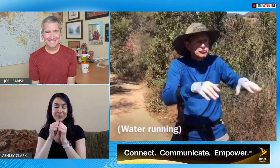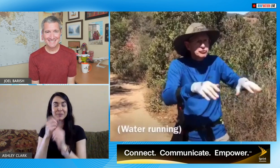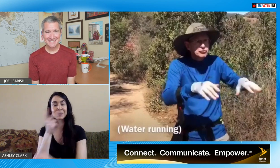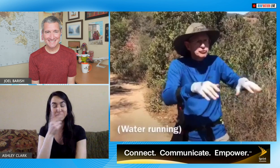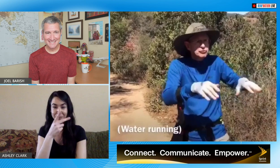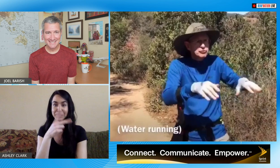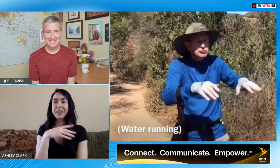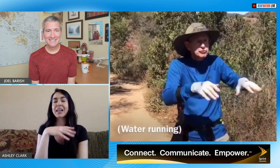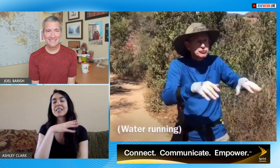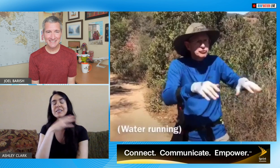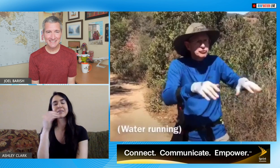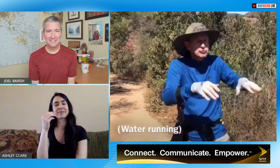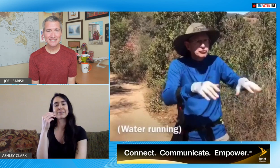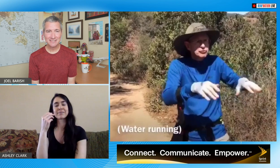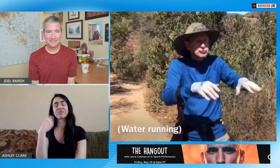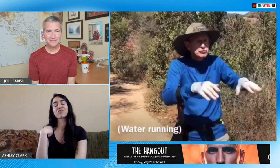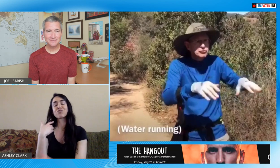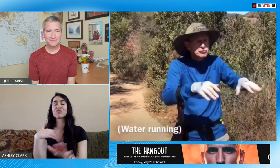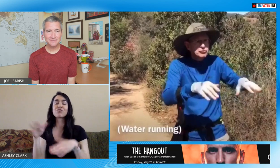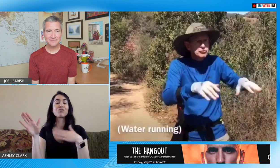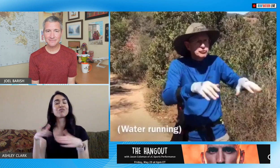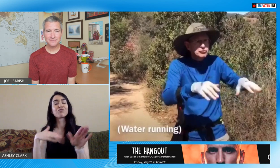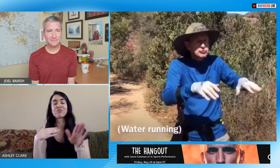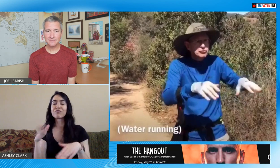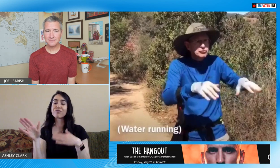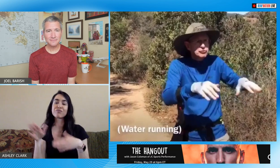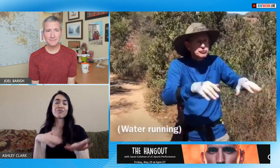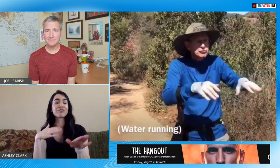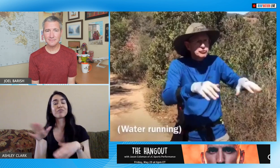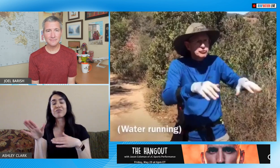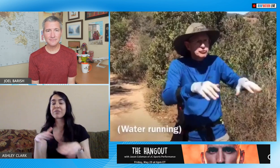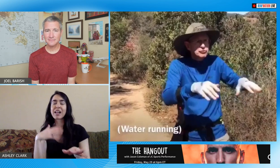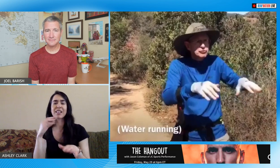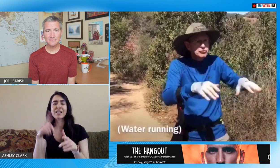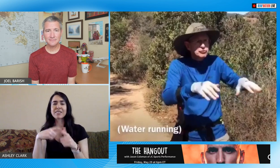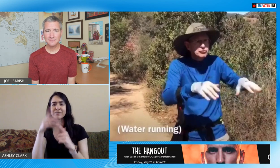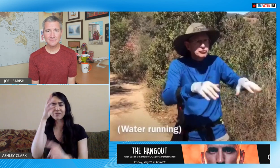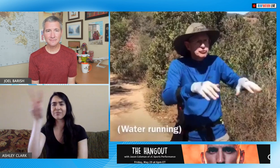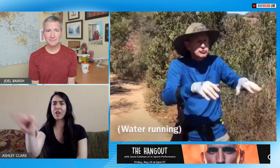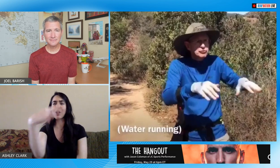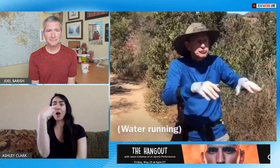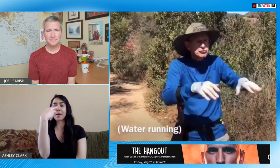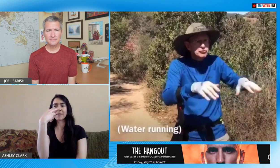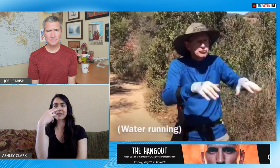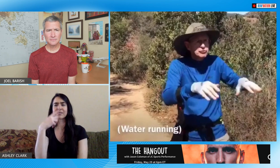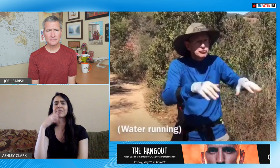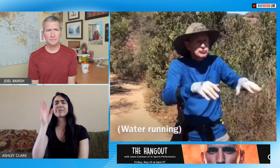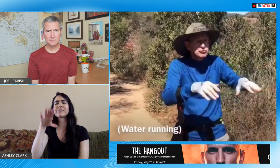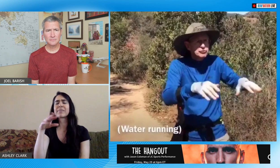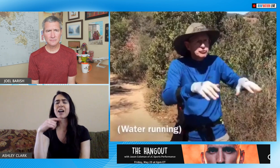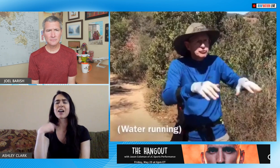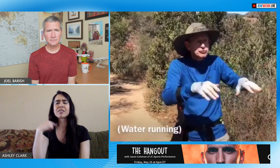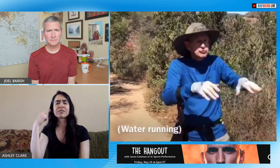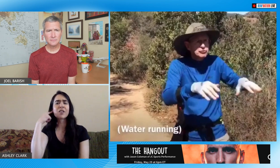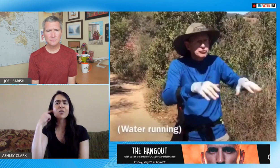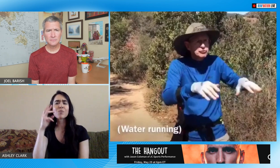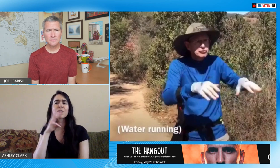my dad we were hiking and as we were hiking along the trail dad looked at me